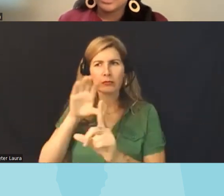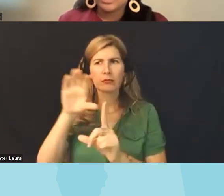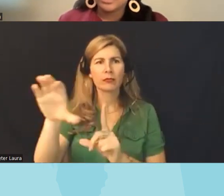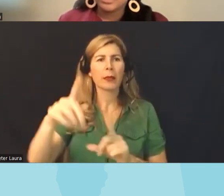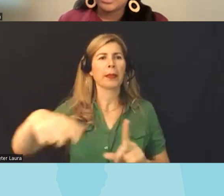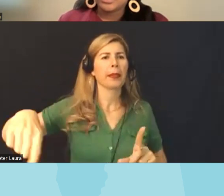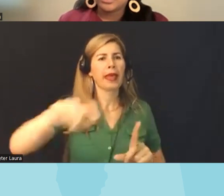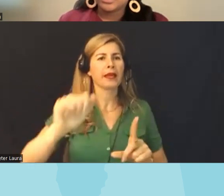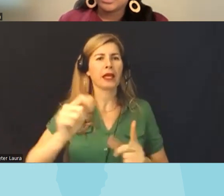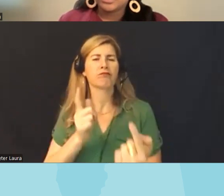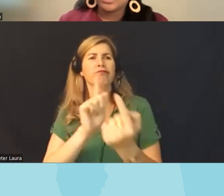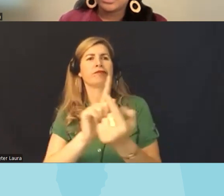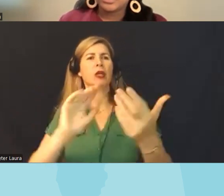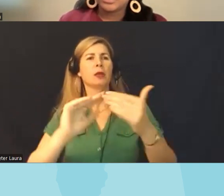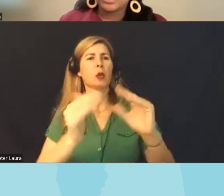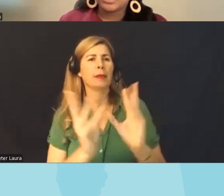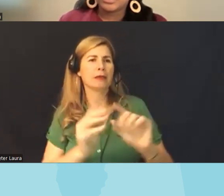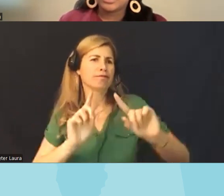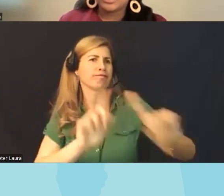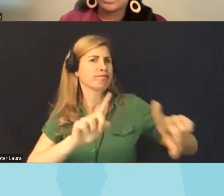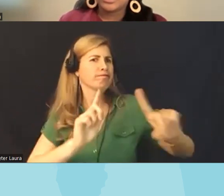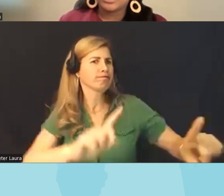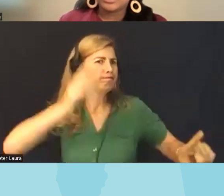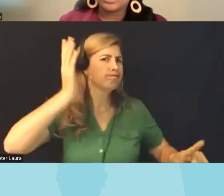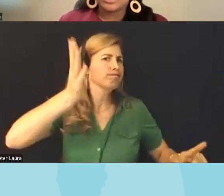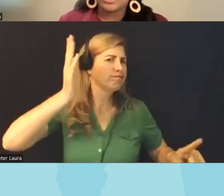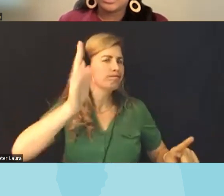local community meetings and to attend them and to reach out to their legislators and and some of